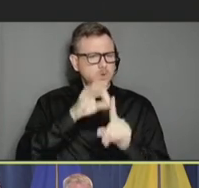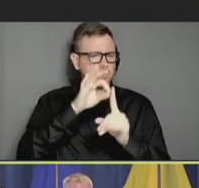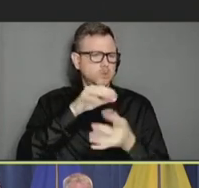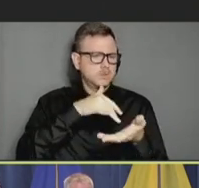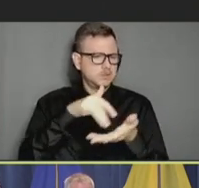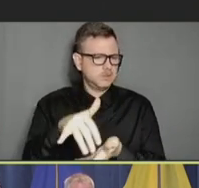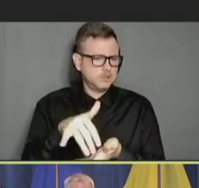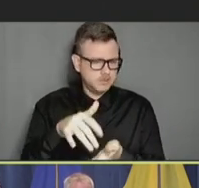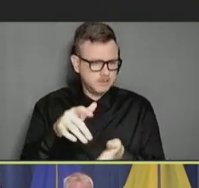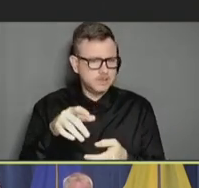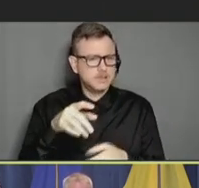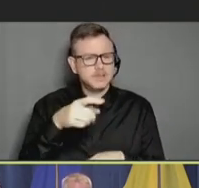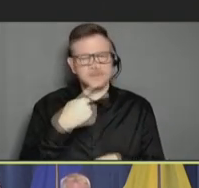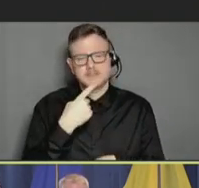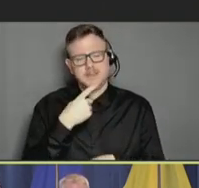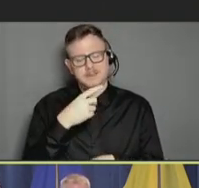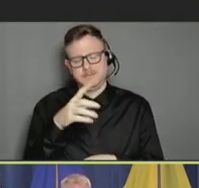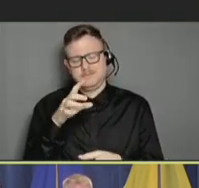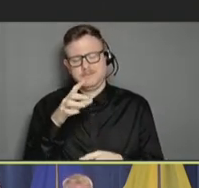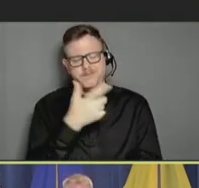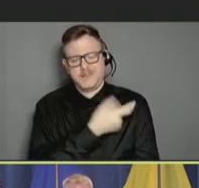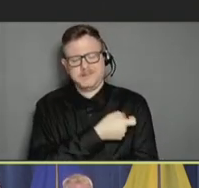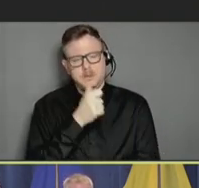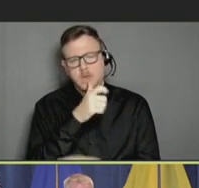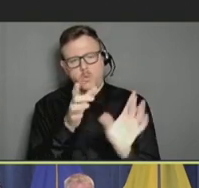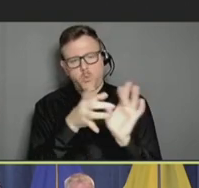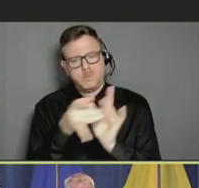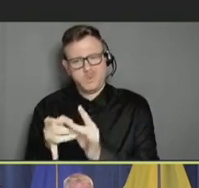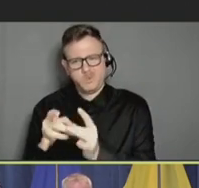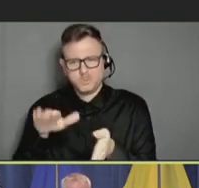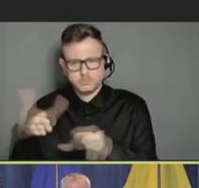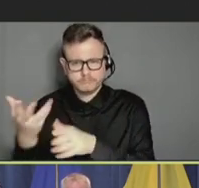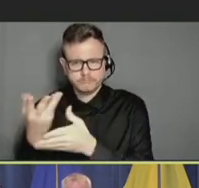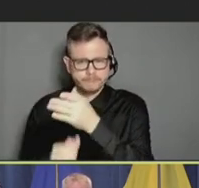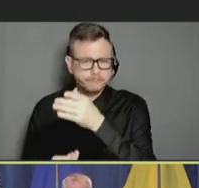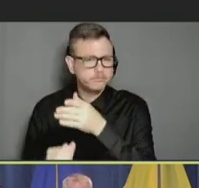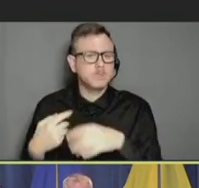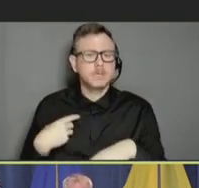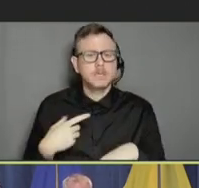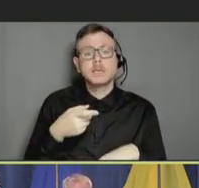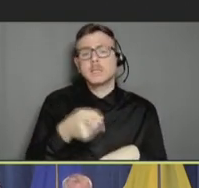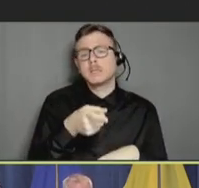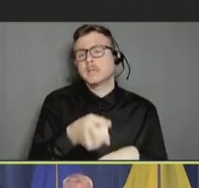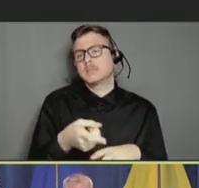that vaccination was not associated with mortality. And this shows one of the publications on